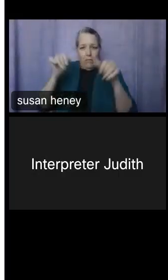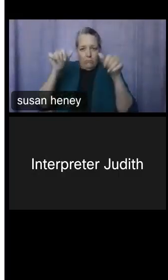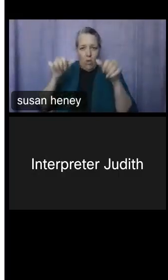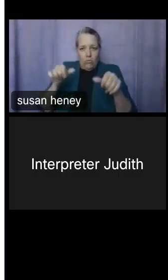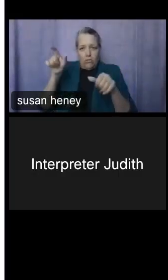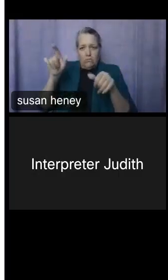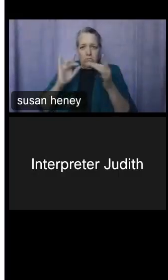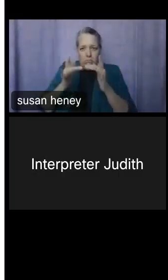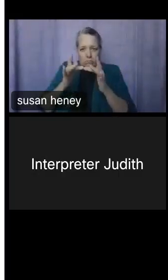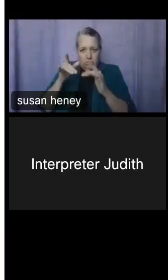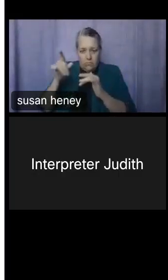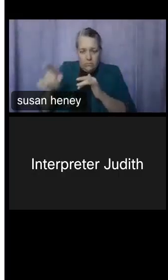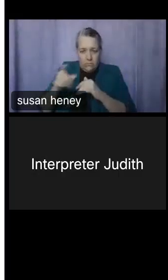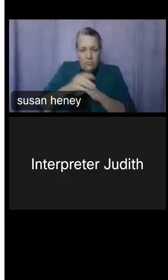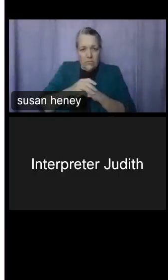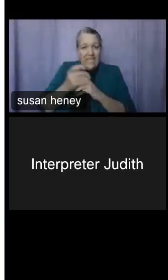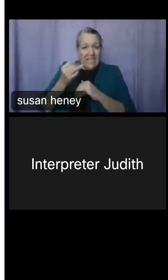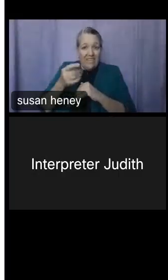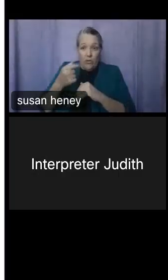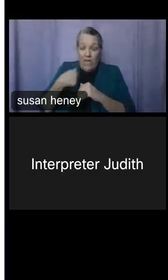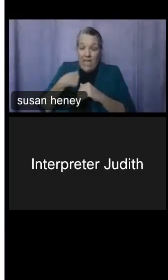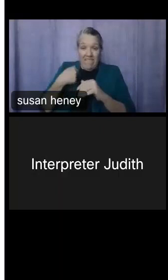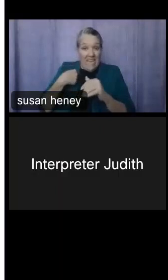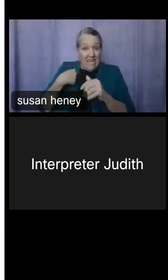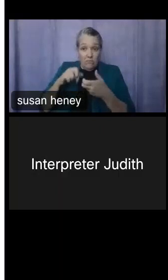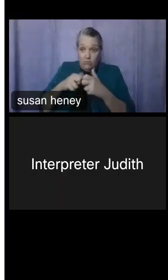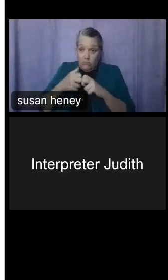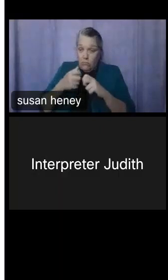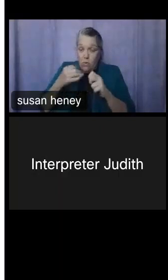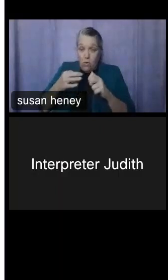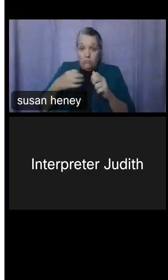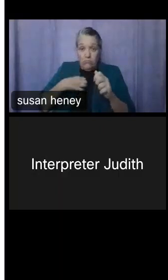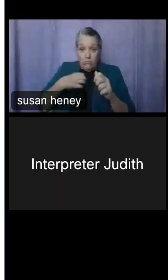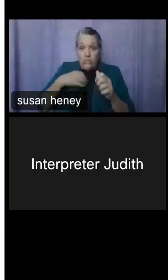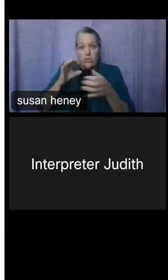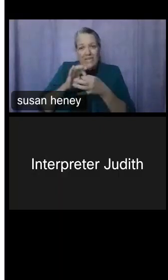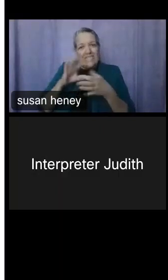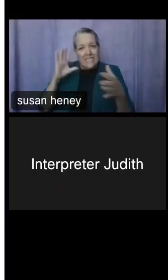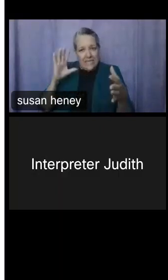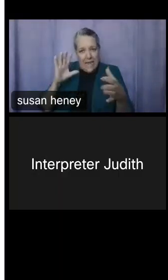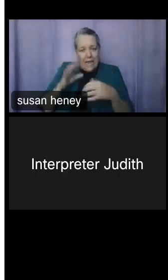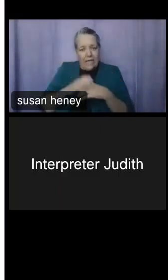you may disconnect at this time. I'd now like to turn the call over to Krystal Jimerson.